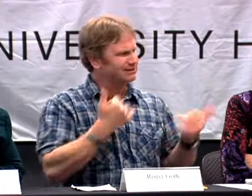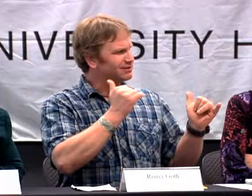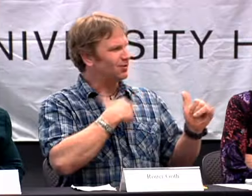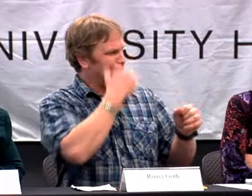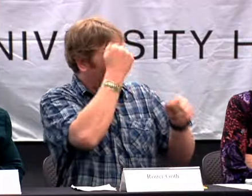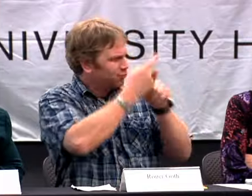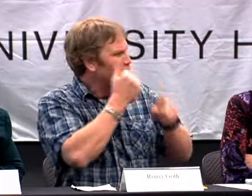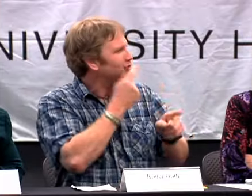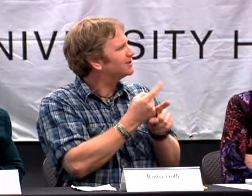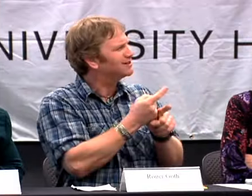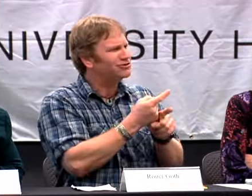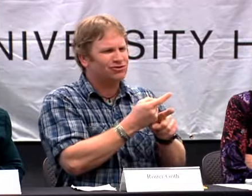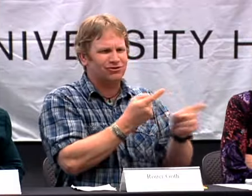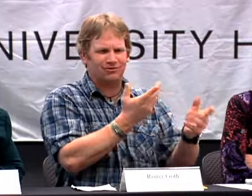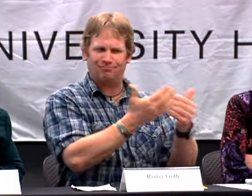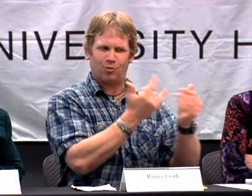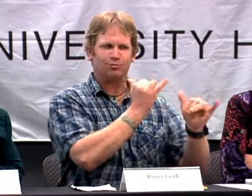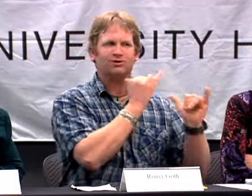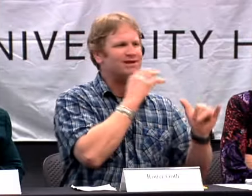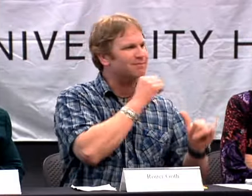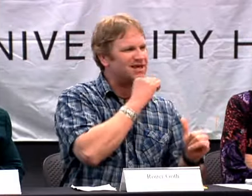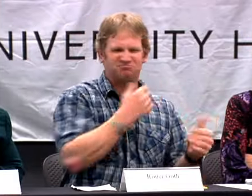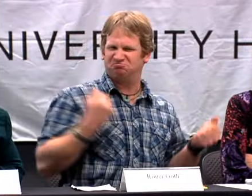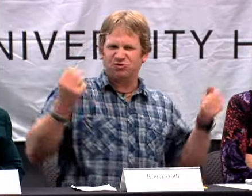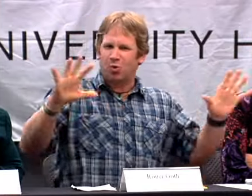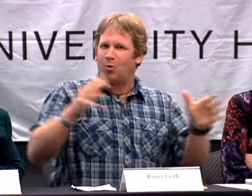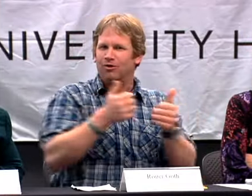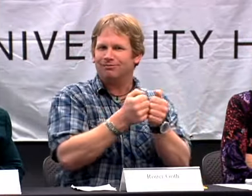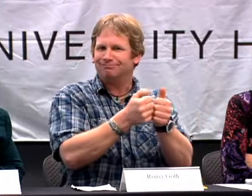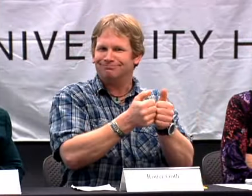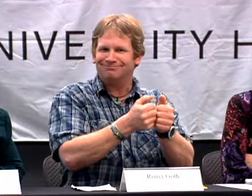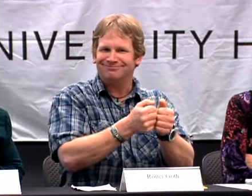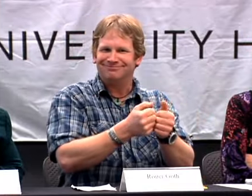ALL. I'M STILL TRYING TO GET MY BROTHER AND SISTER TO BE MORE